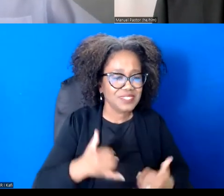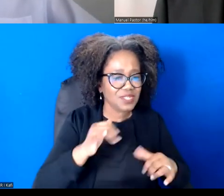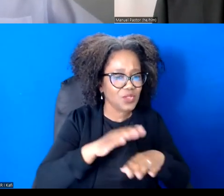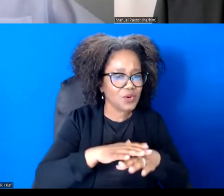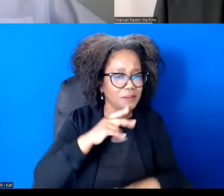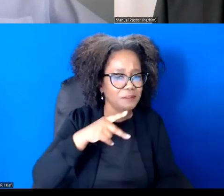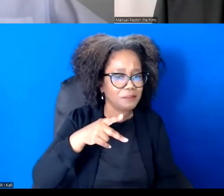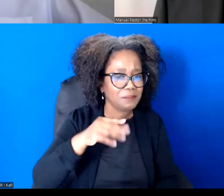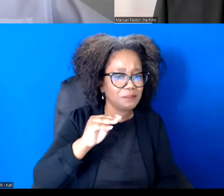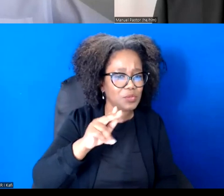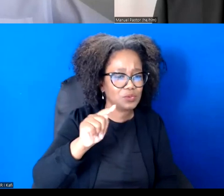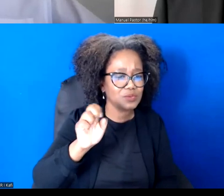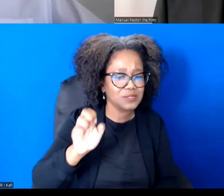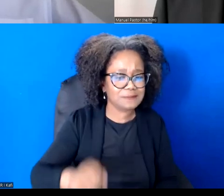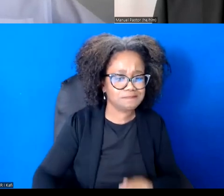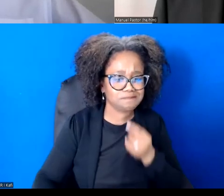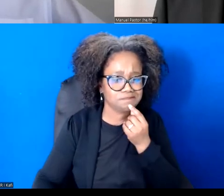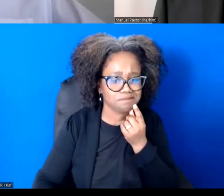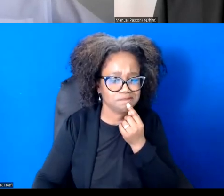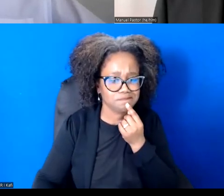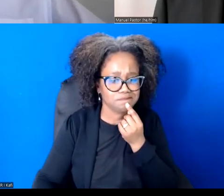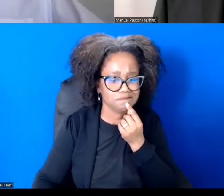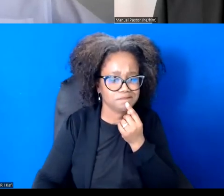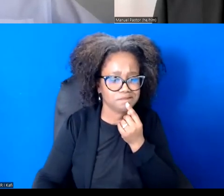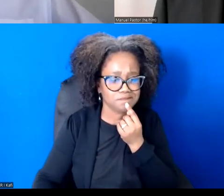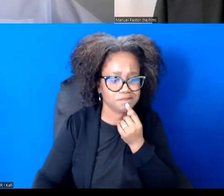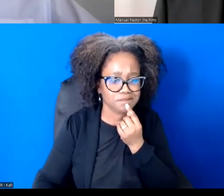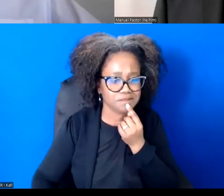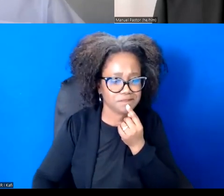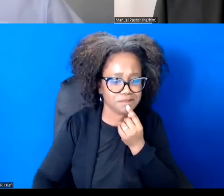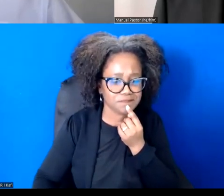Can you hear me now?